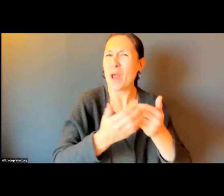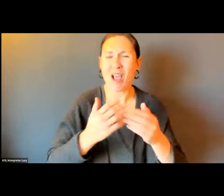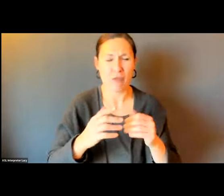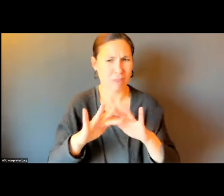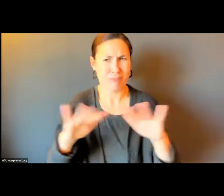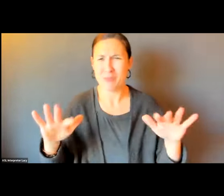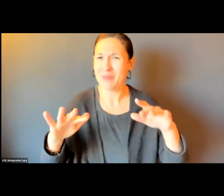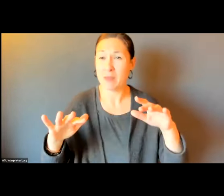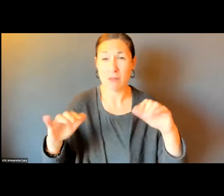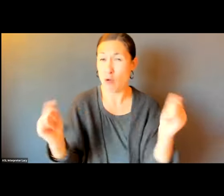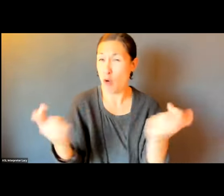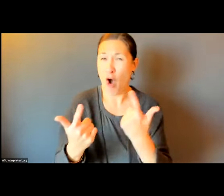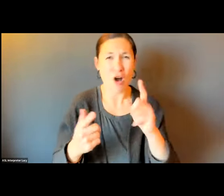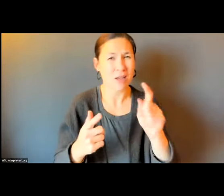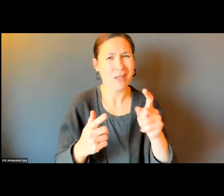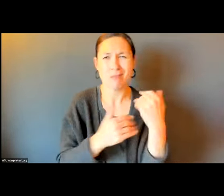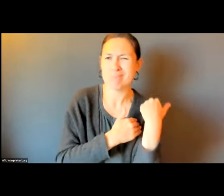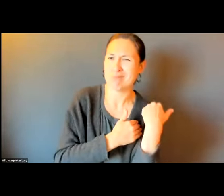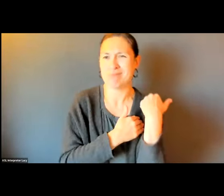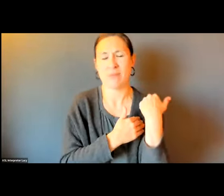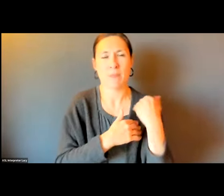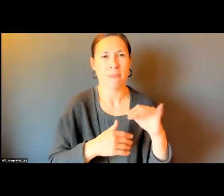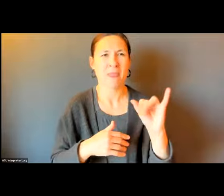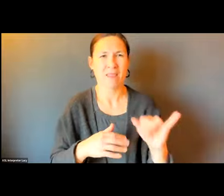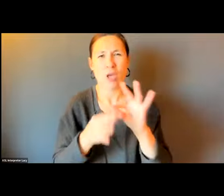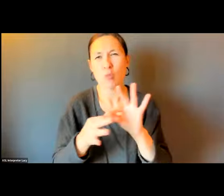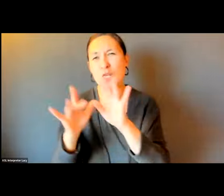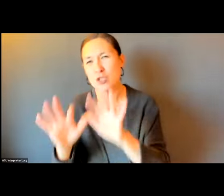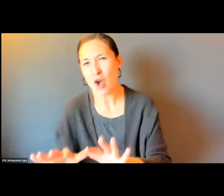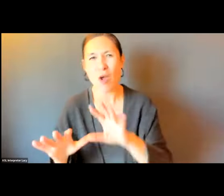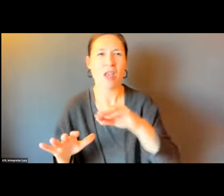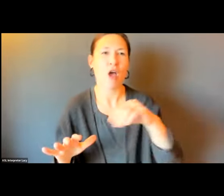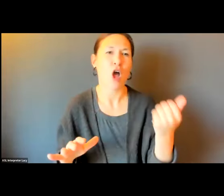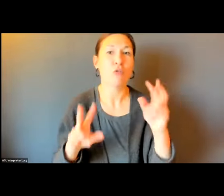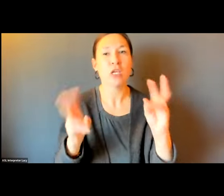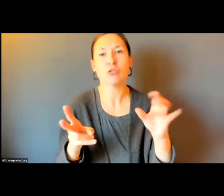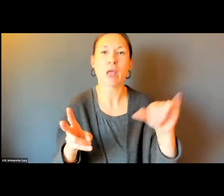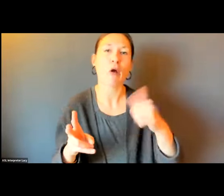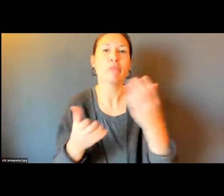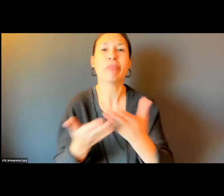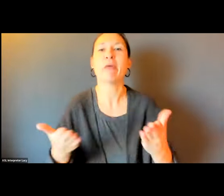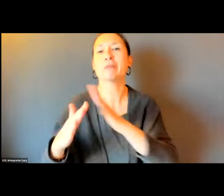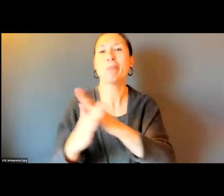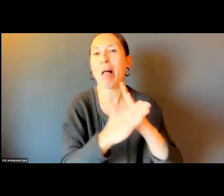ALL OF YOU ALL, MBTA, MASSDOT, WHOEVER IS HERE, NEEDS TO CONTINUE. SO, THAT'S REGARDING SNOW AND